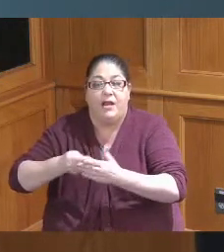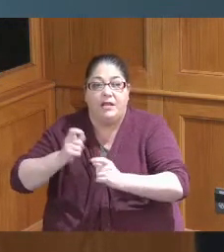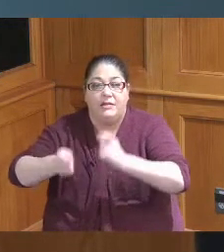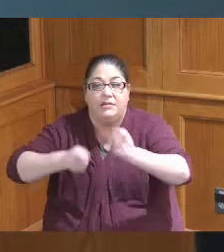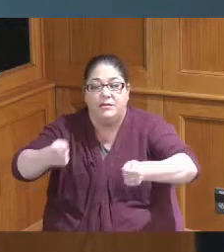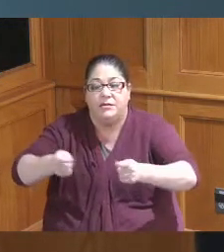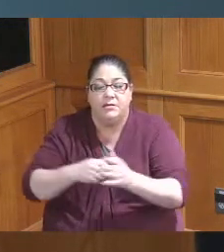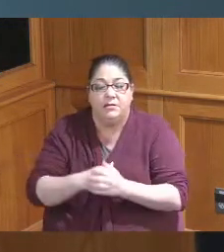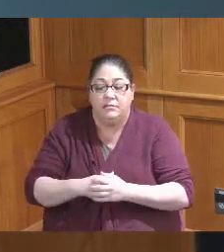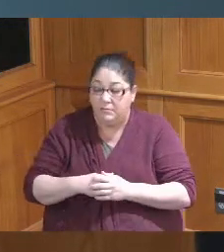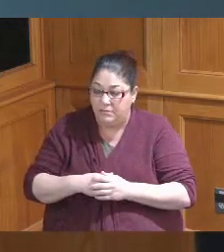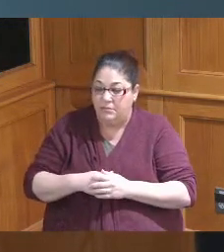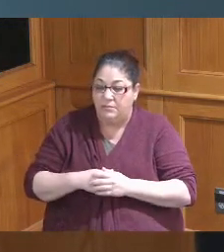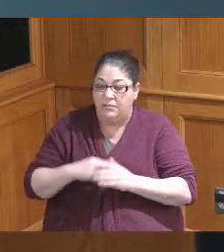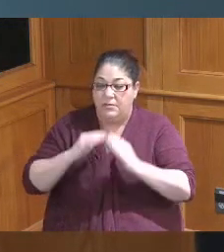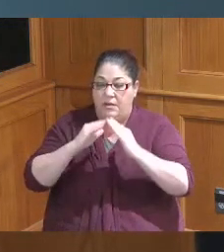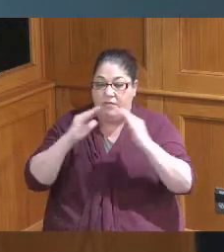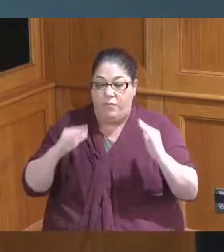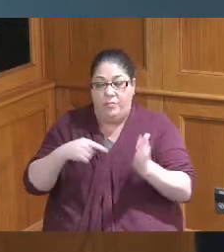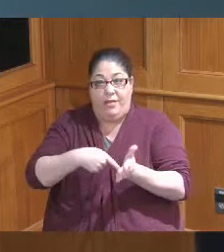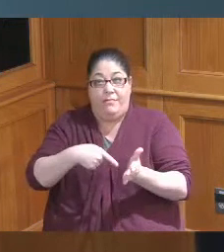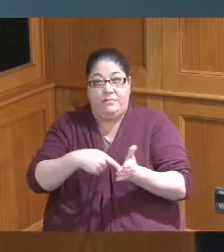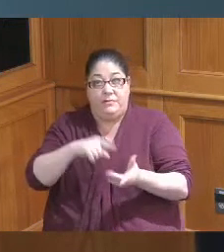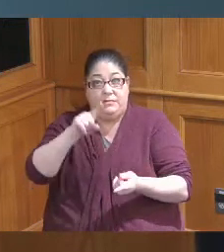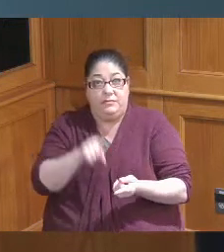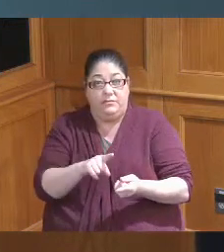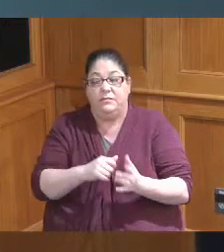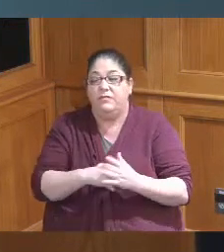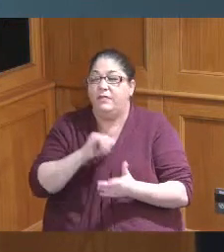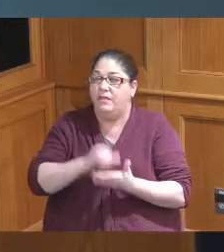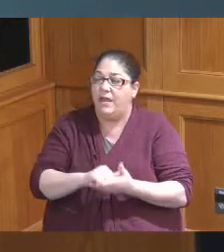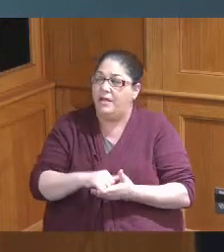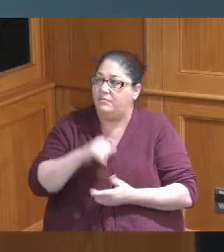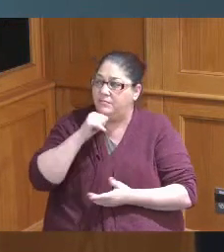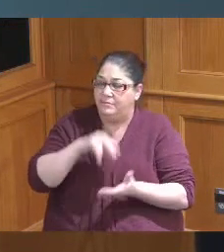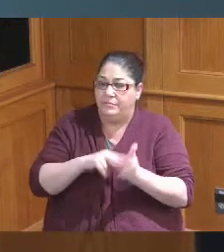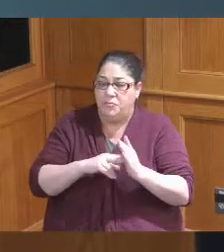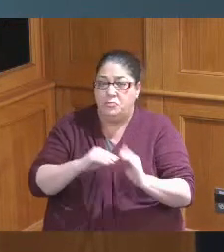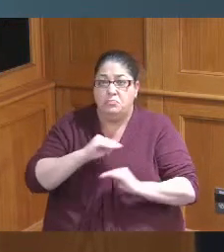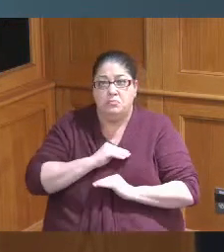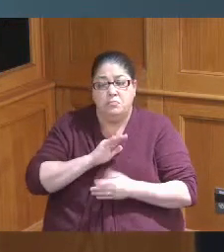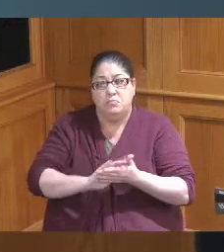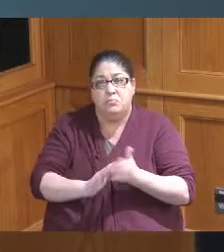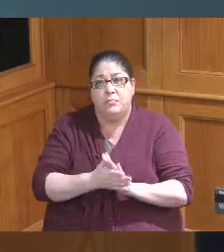not to say that that's the total needed but if this is our opportunity for those wrap-around